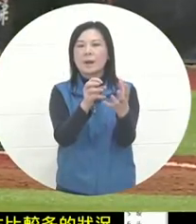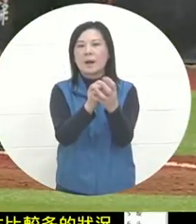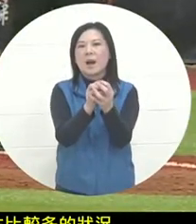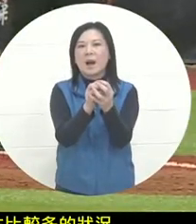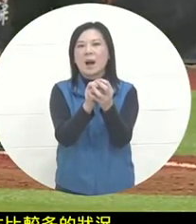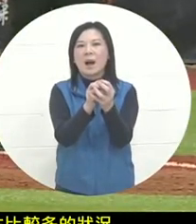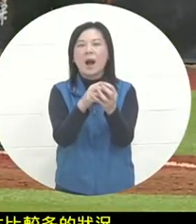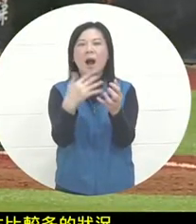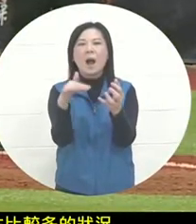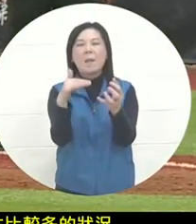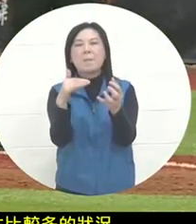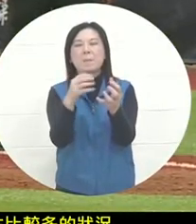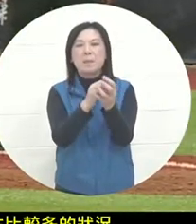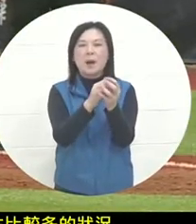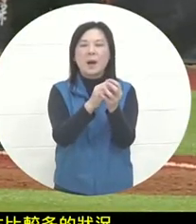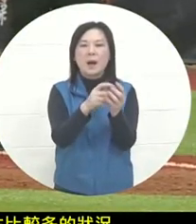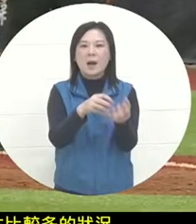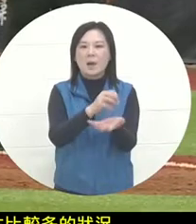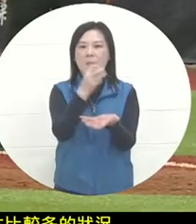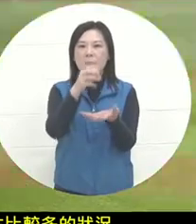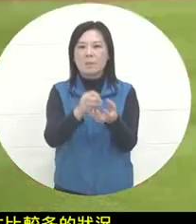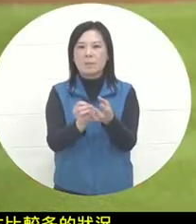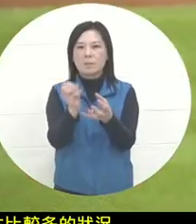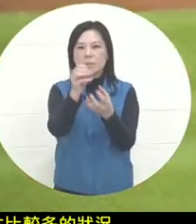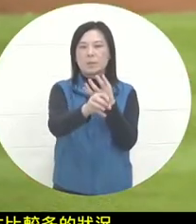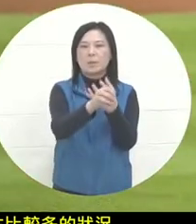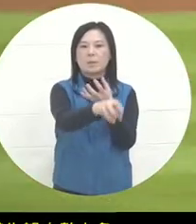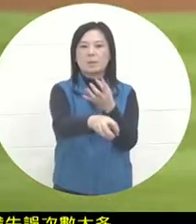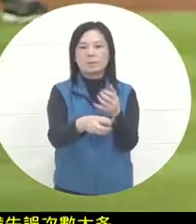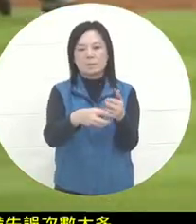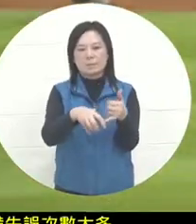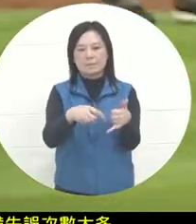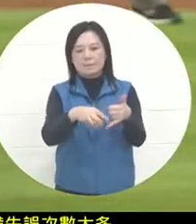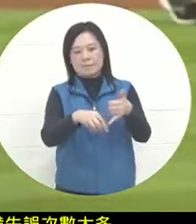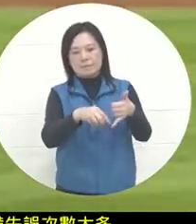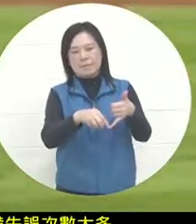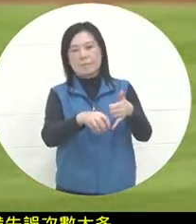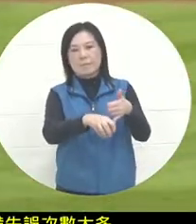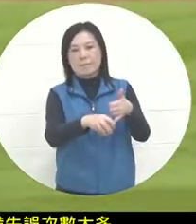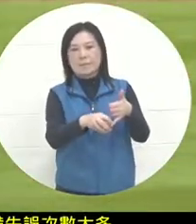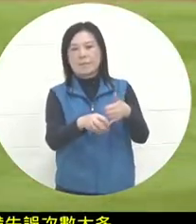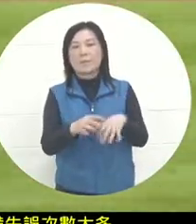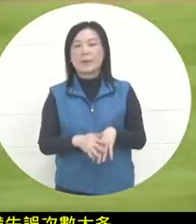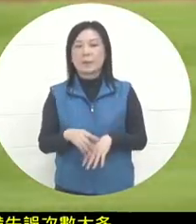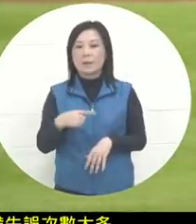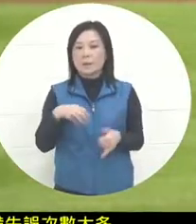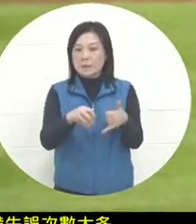He looks for the ball and thinks it bounces to the back. In fact, it is at his feet. If he knows to pick it up at his feet